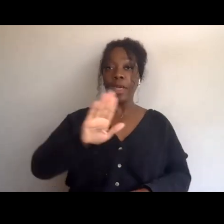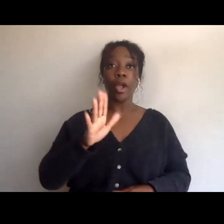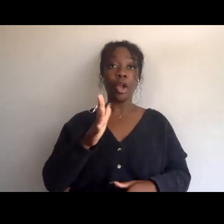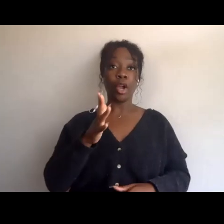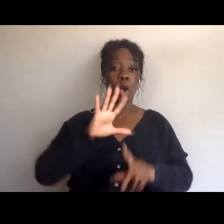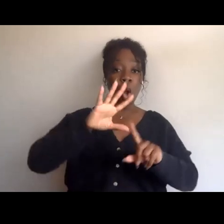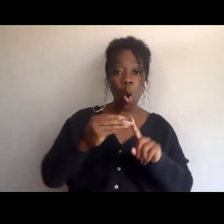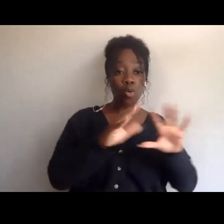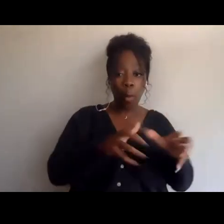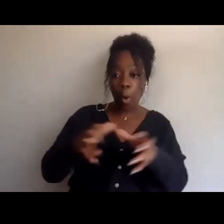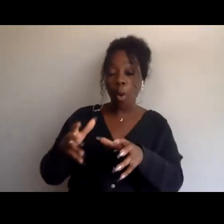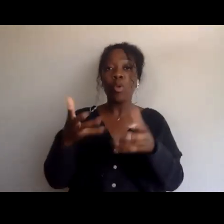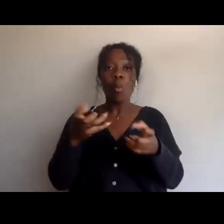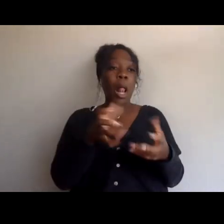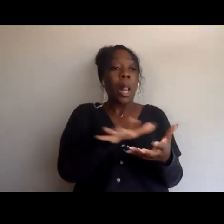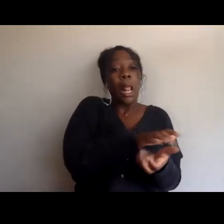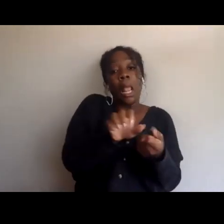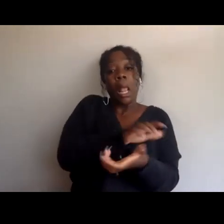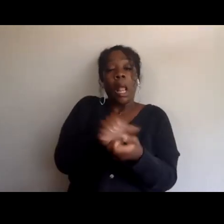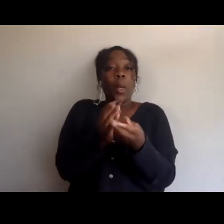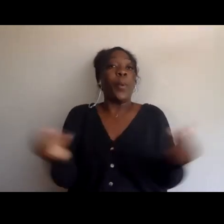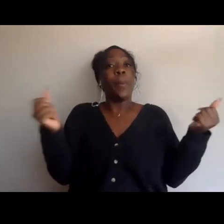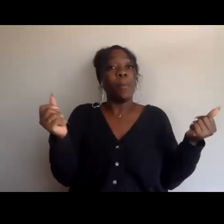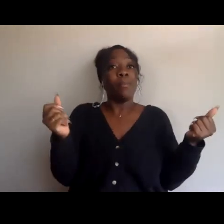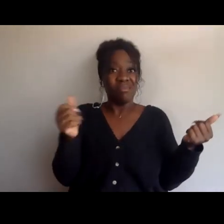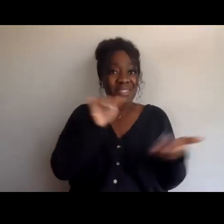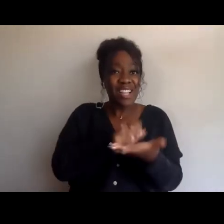so we really have to be looking to Palestinian activists